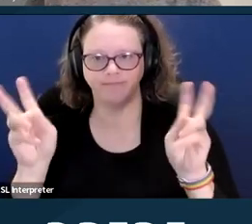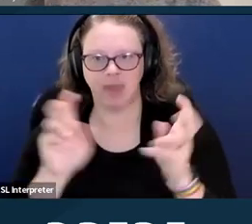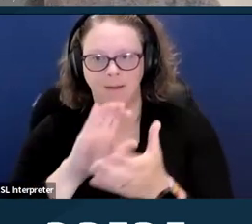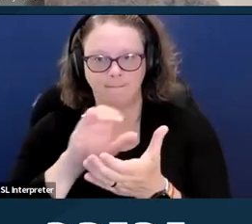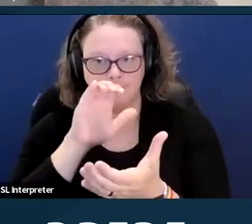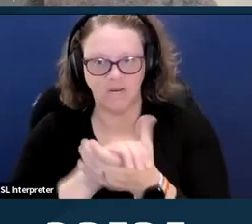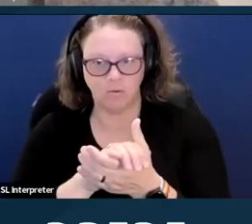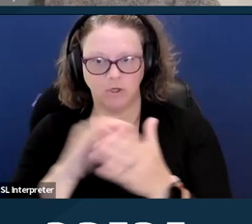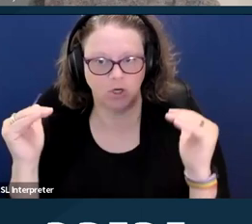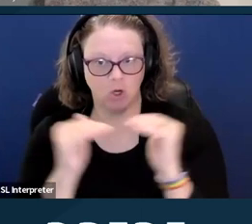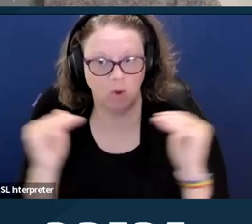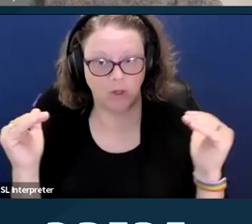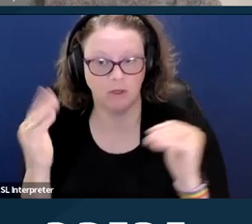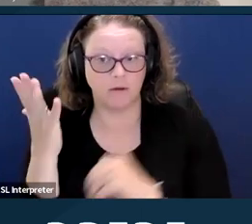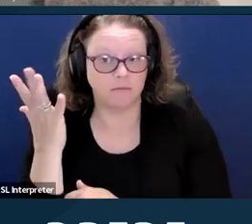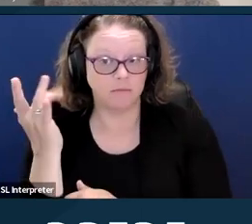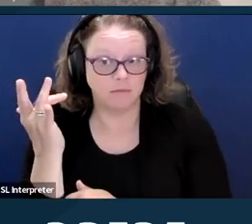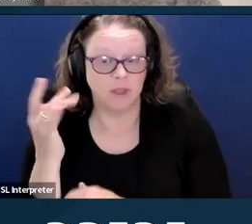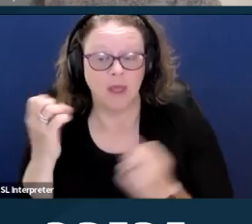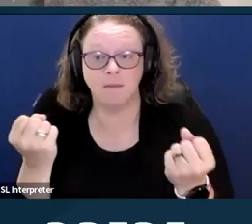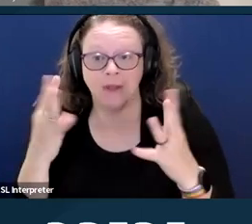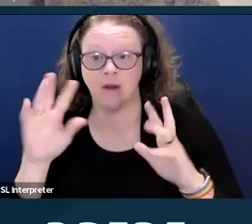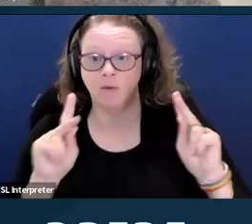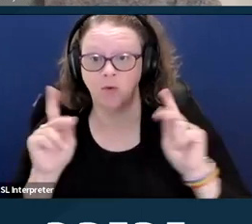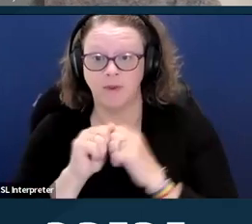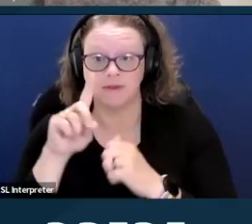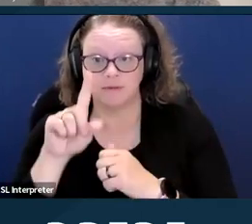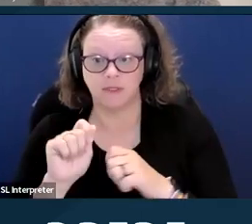because many people with disabilities rely on SSI